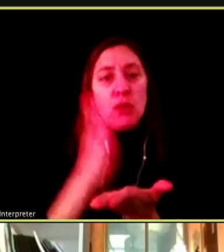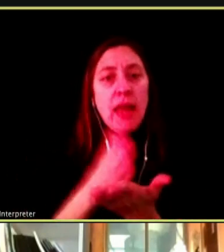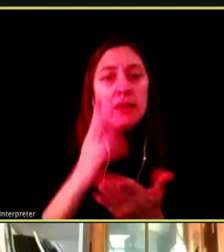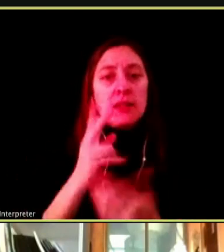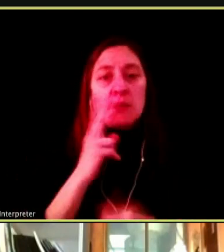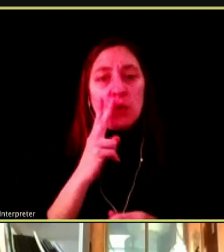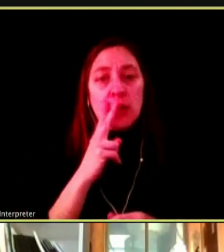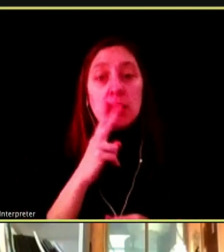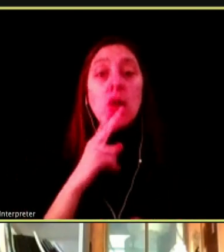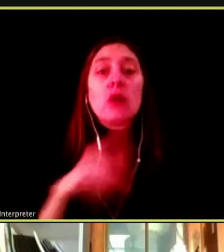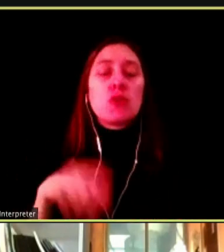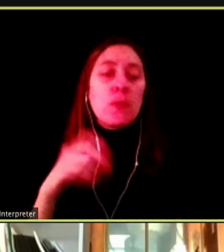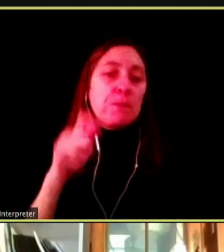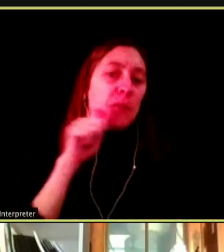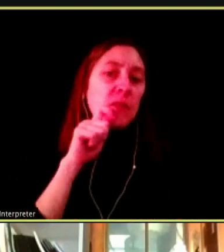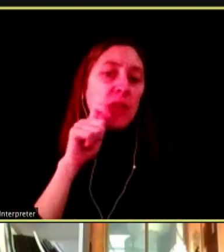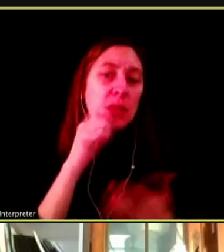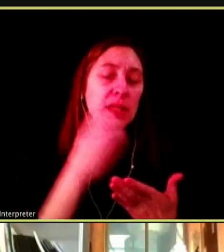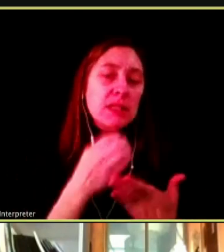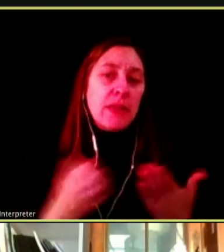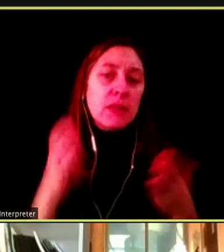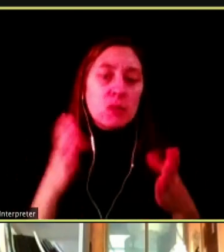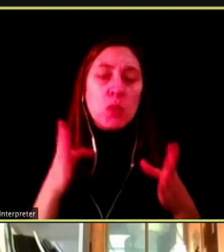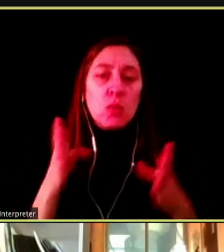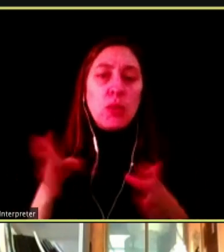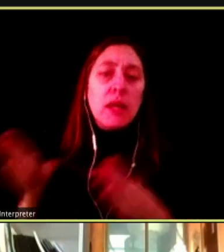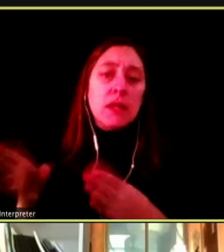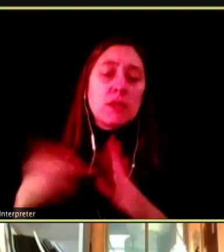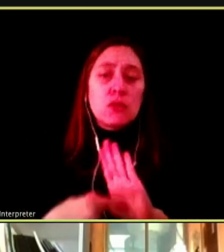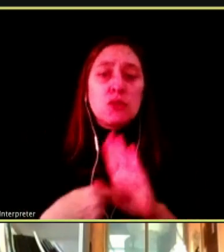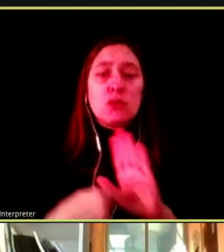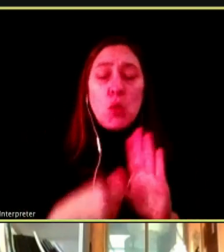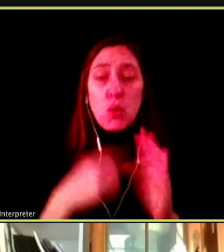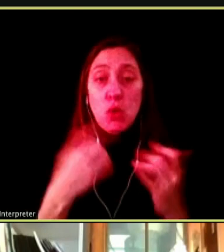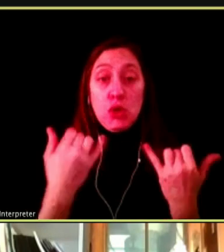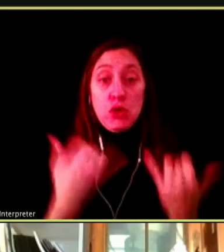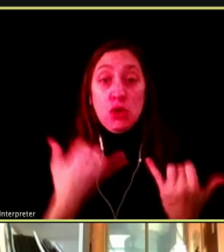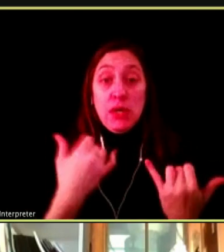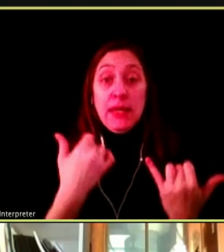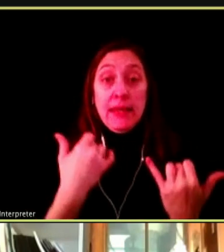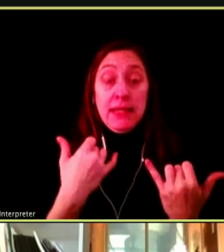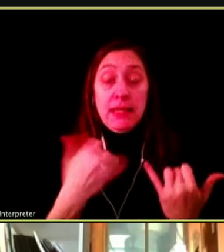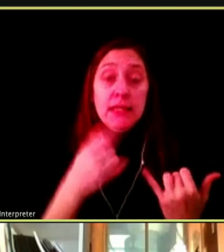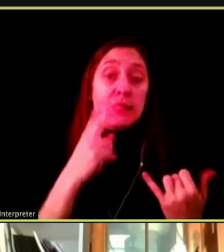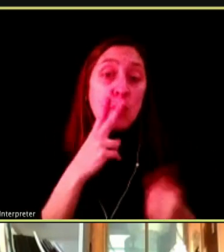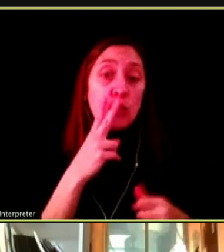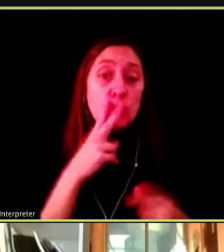DEVICES WERE MARKETED AND CURRENTLY SMOKERS WHO CONTROL THE AMOUNT OF NICOTINE WITHIN